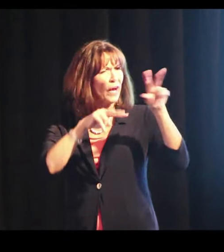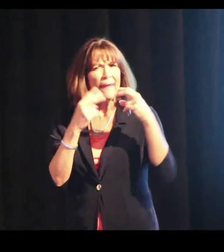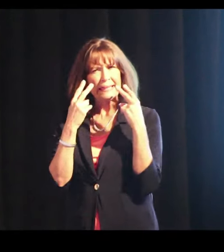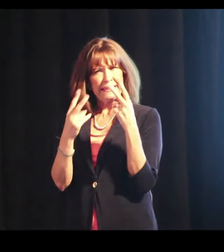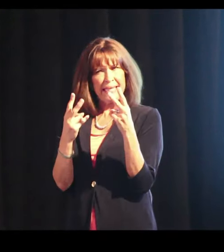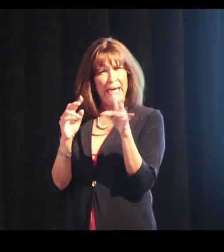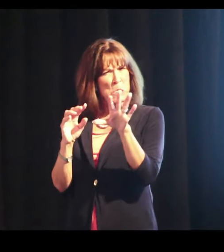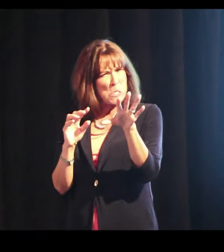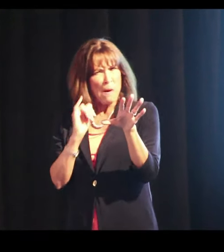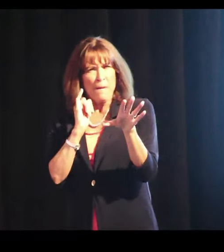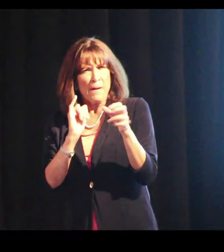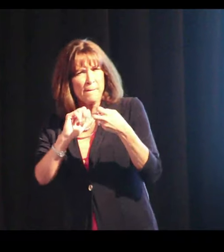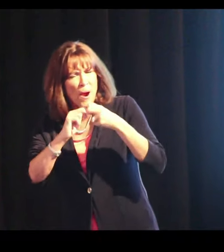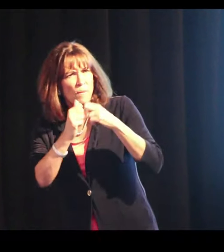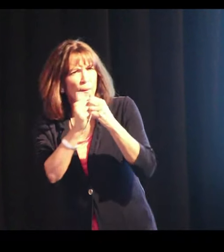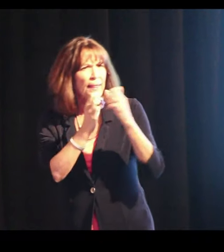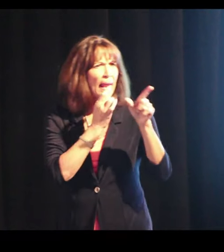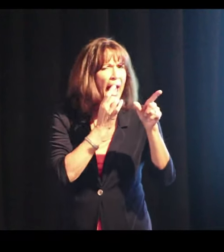that I'm talking about in classrooms.